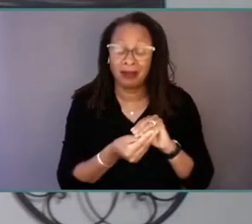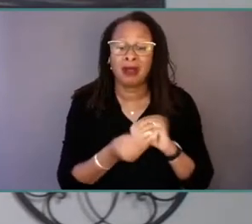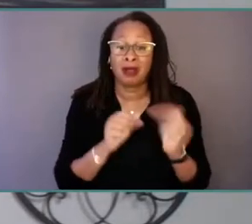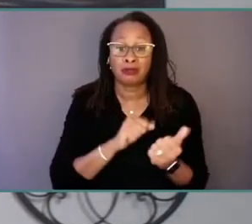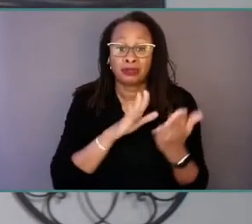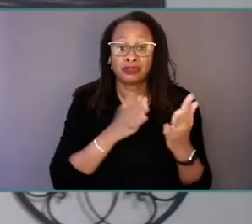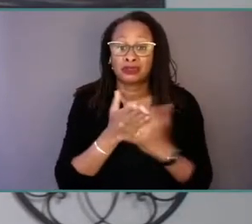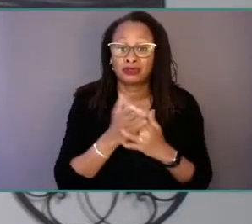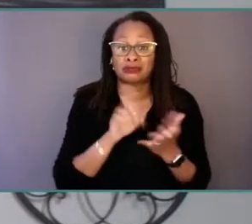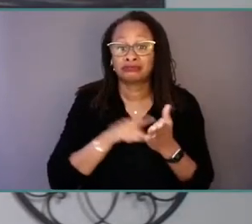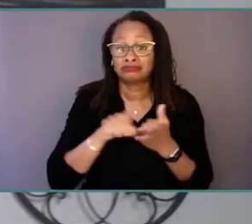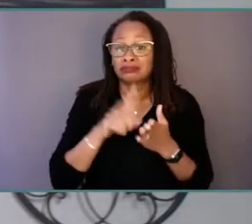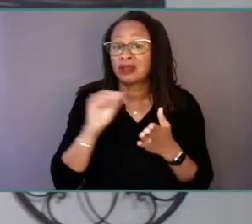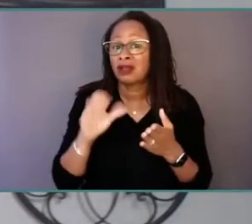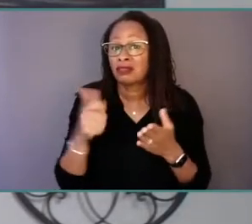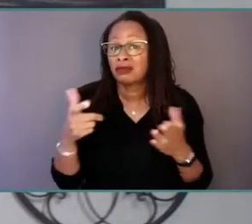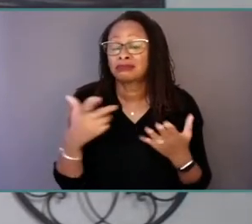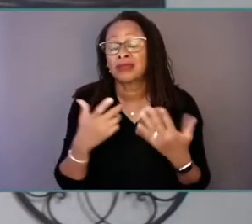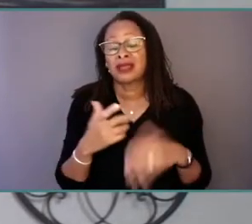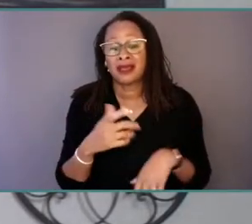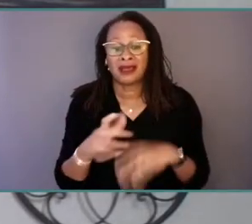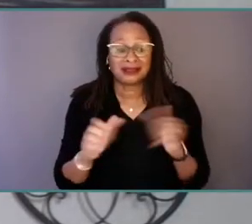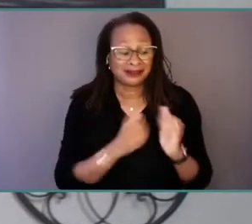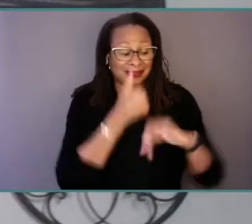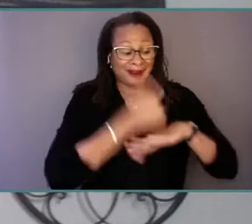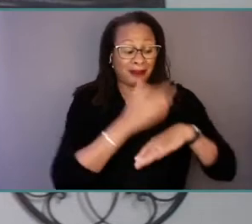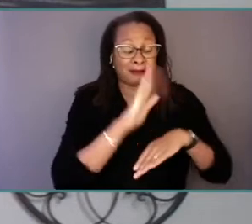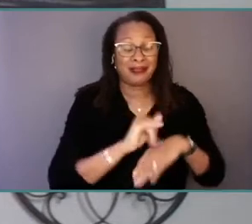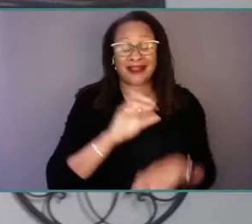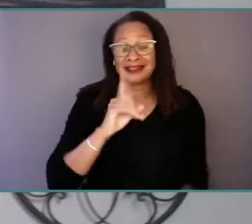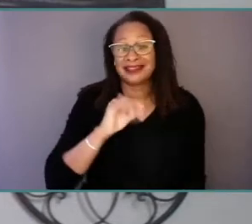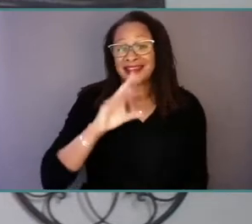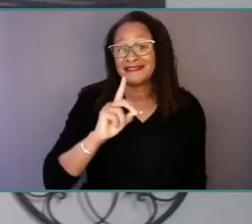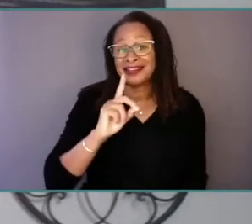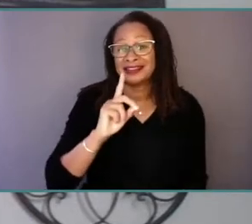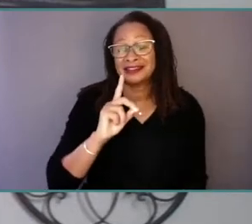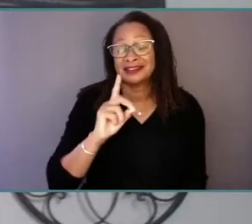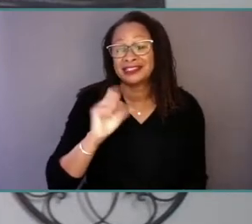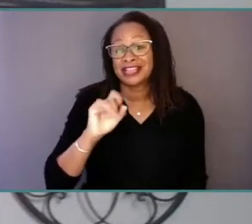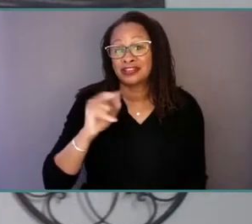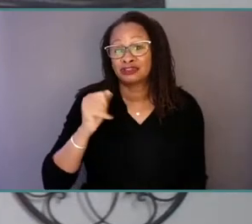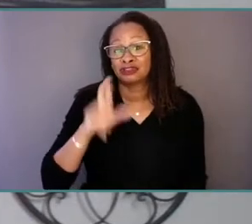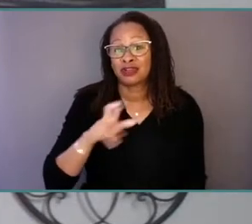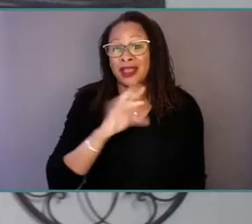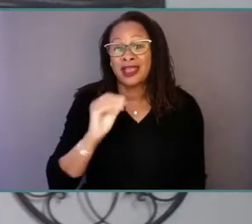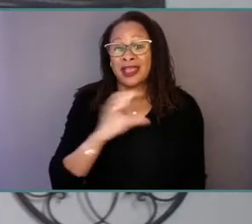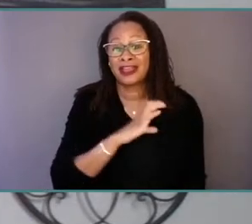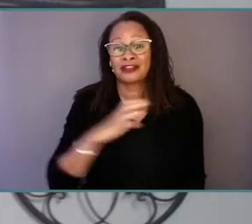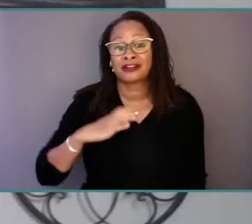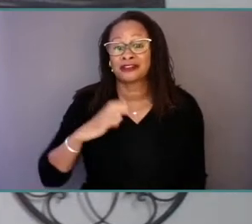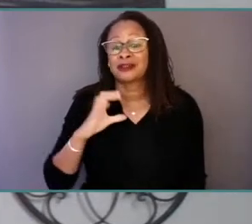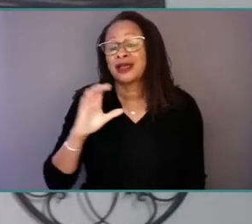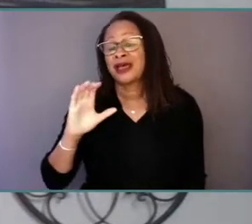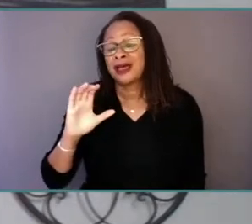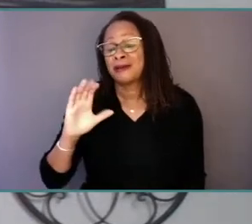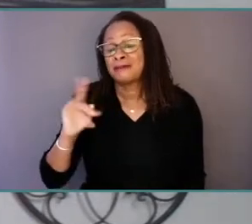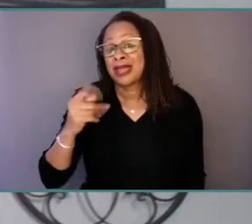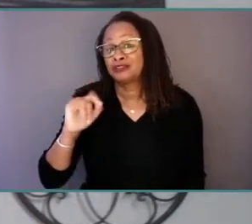Founded by Dr. David Satcher, 16th Surgeon General of the United States, and Congressman Patrick J. Kennedy, the author of the Mental Health Parity and Addiction Equity Act,